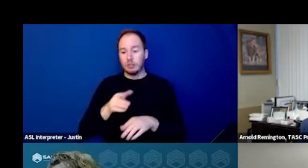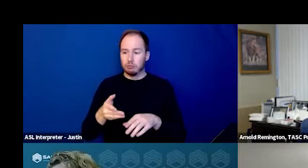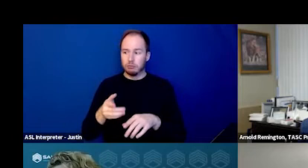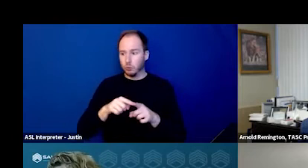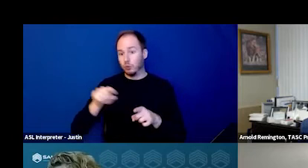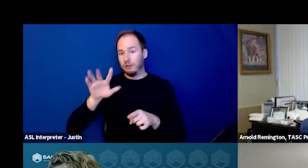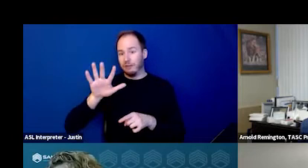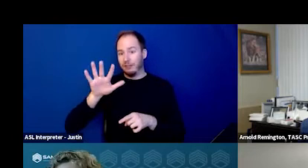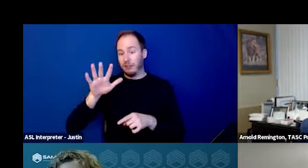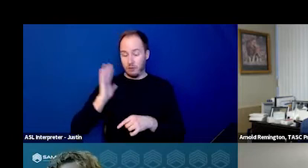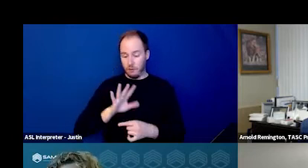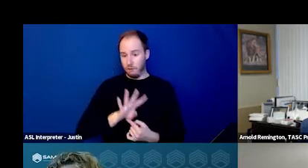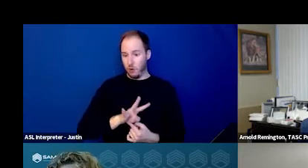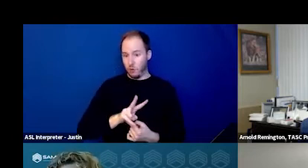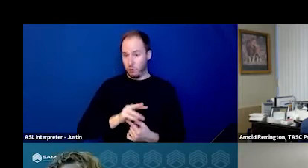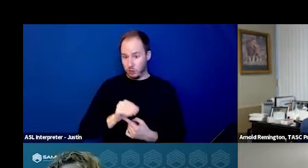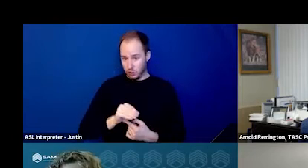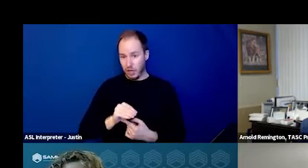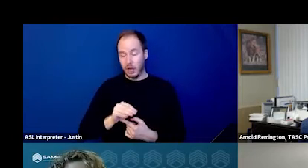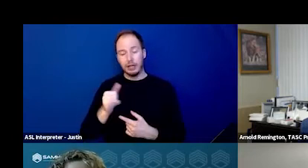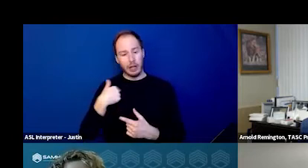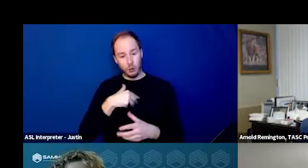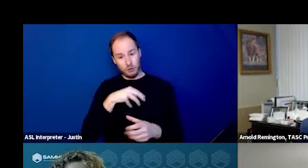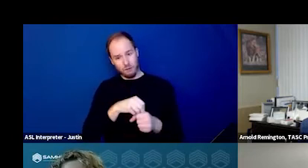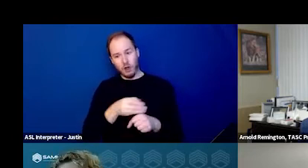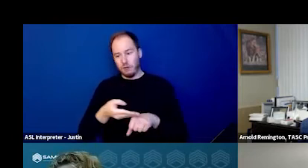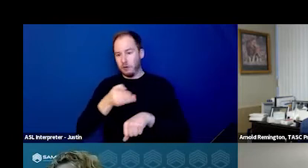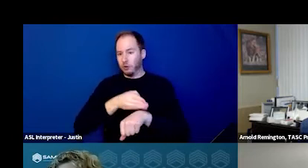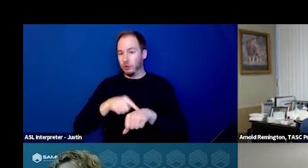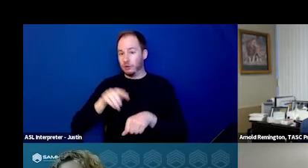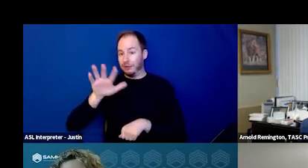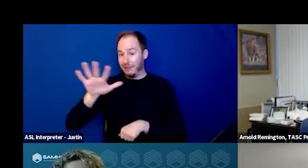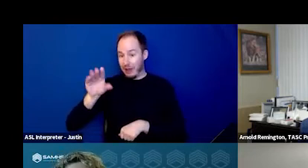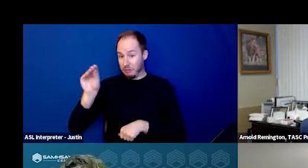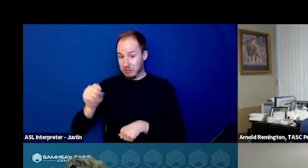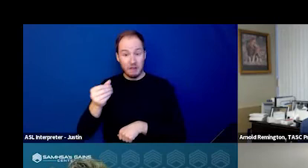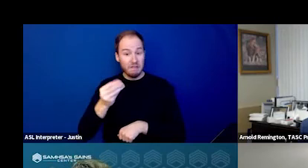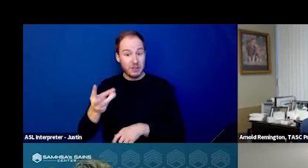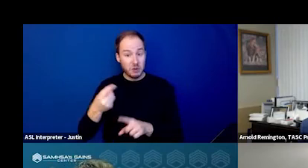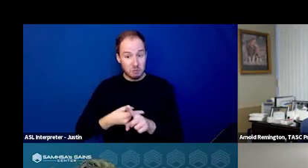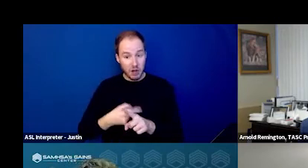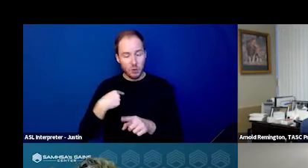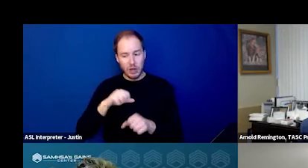So we were at 42%, we're at 55%. So in a few months, being able to wrap around individuals